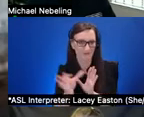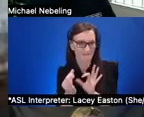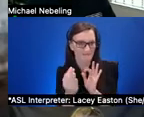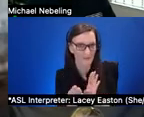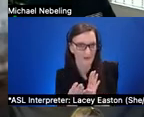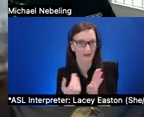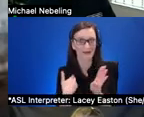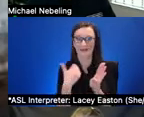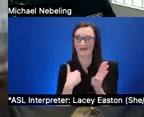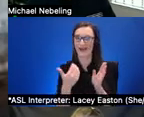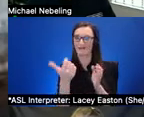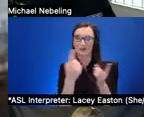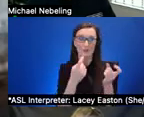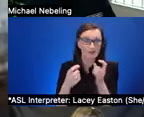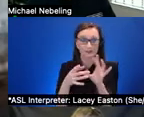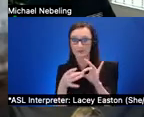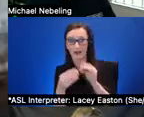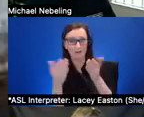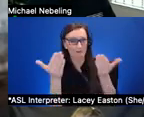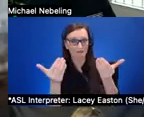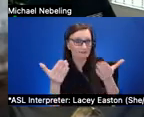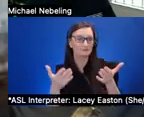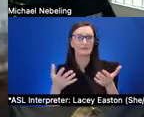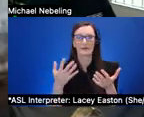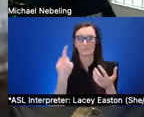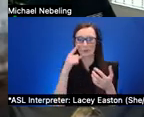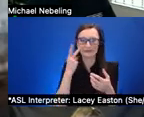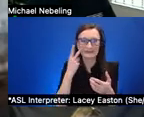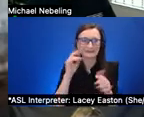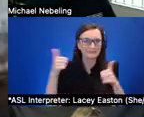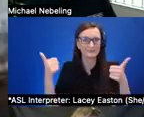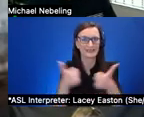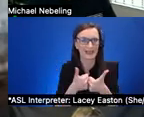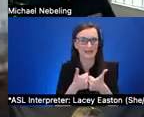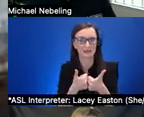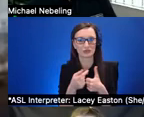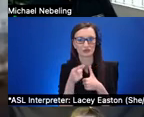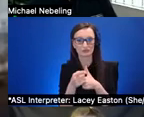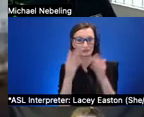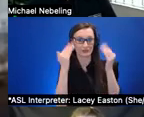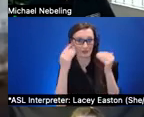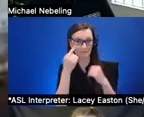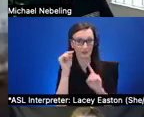or comments about that to see what kind of challenges uh you've encountered so at this